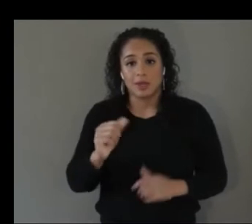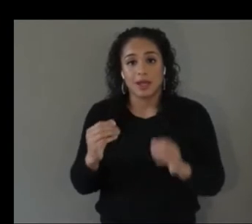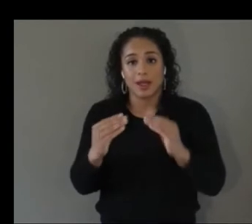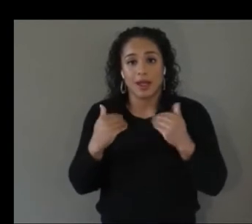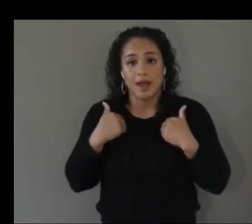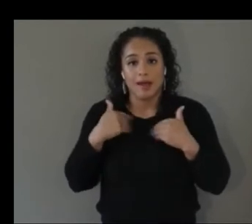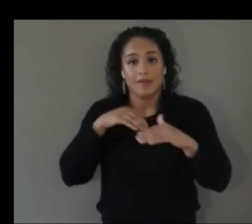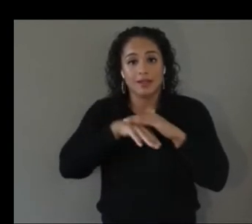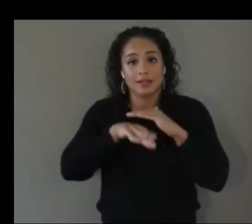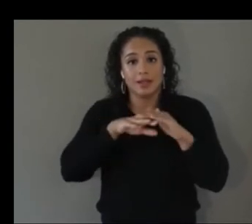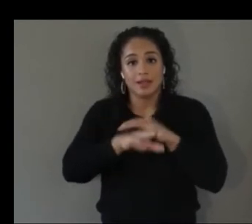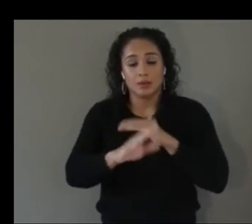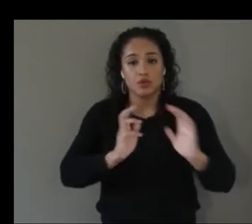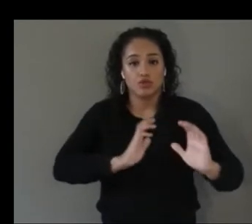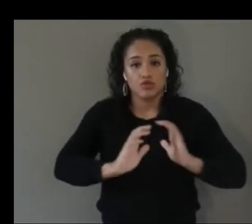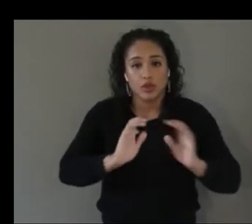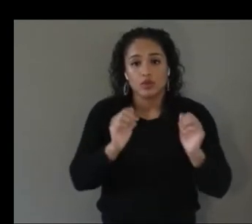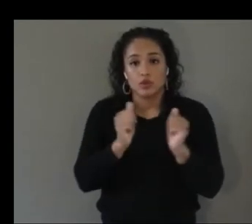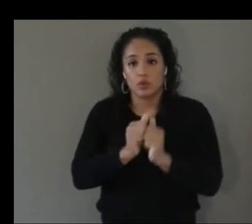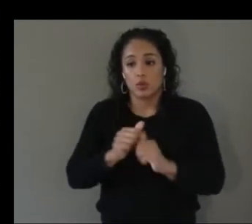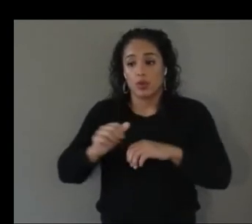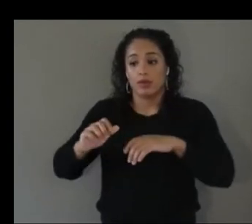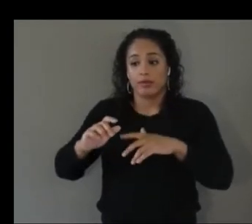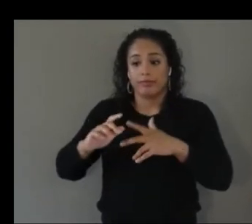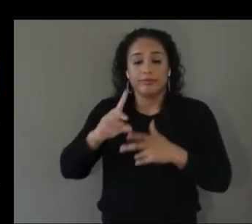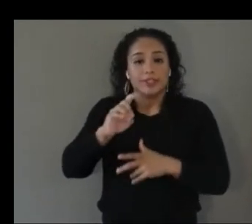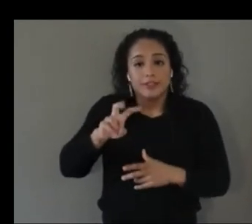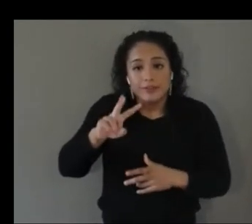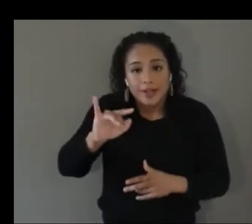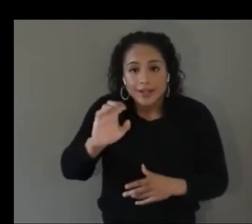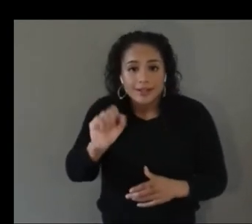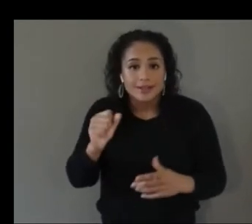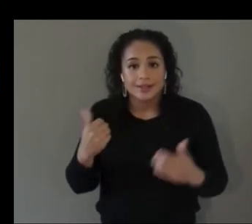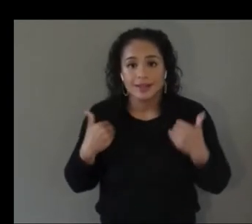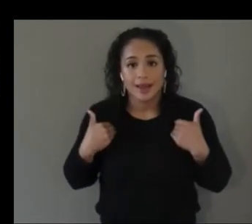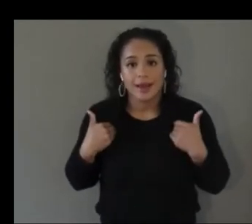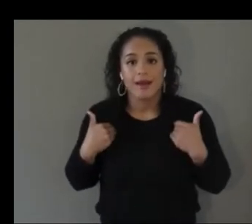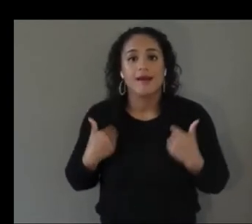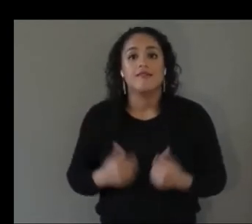devices they may have and recently i've been trying to better understand how we can make